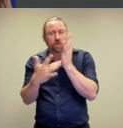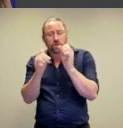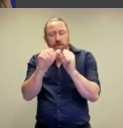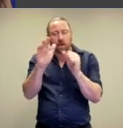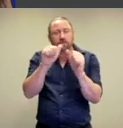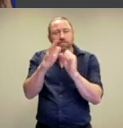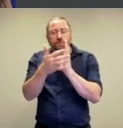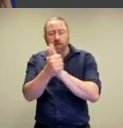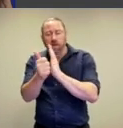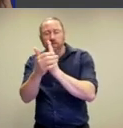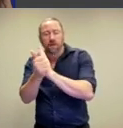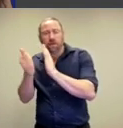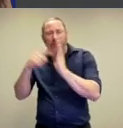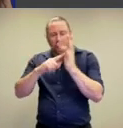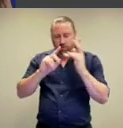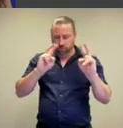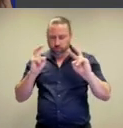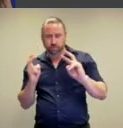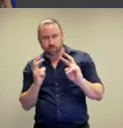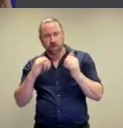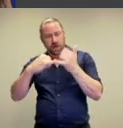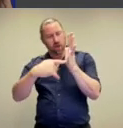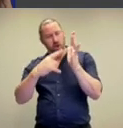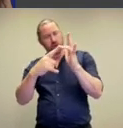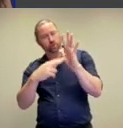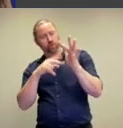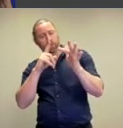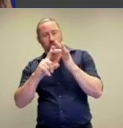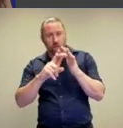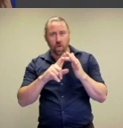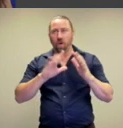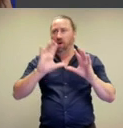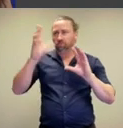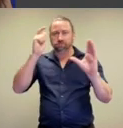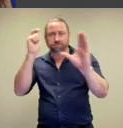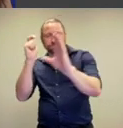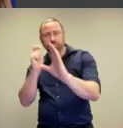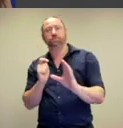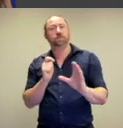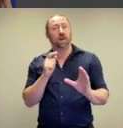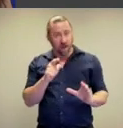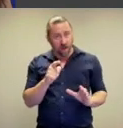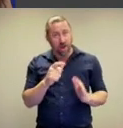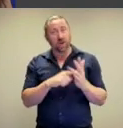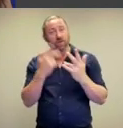technical skills, their mastery over